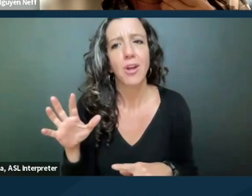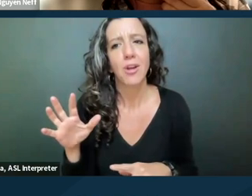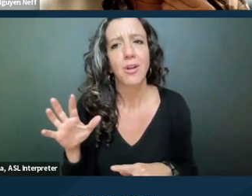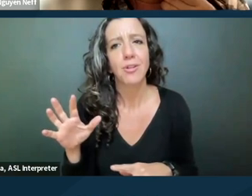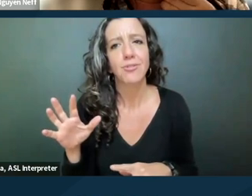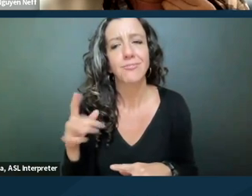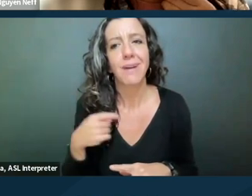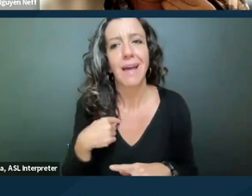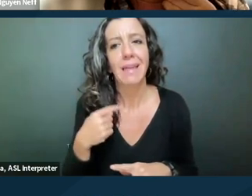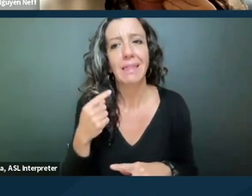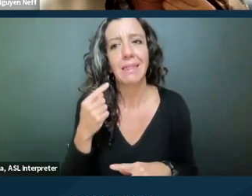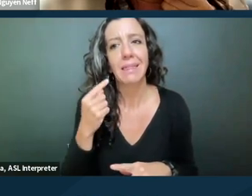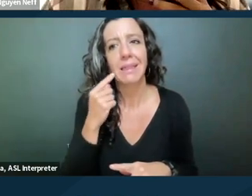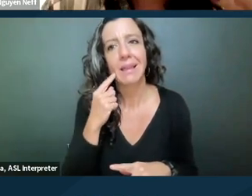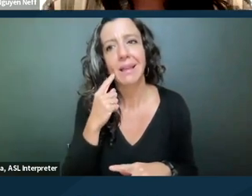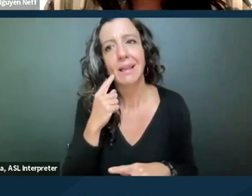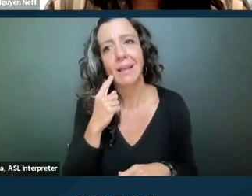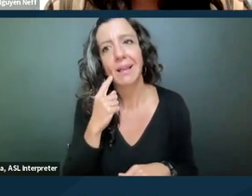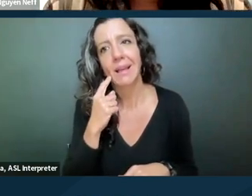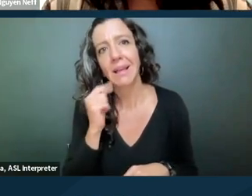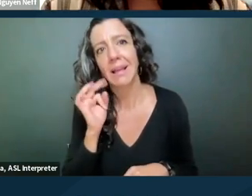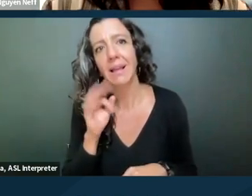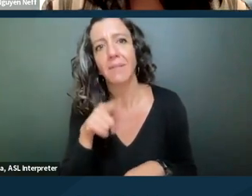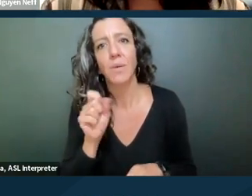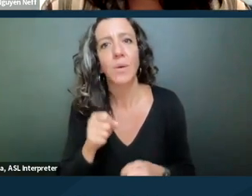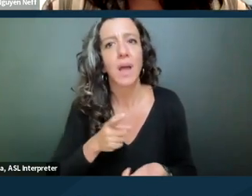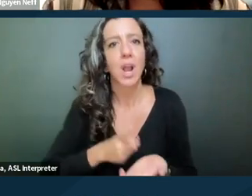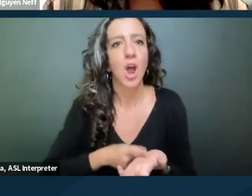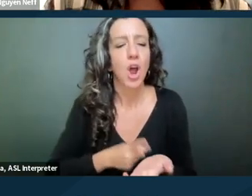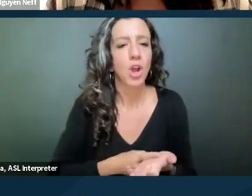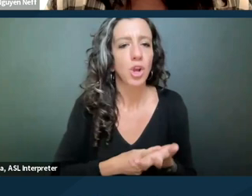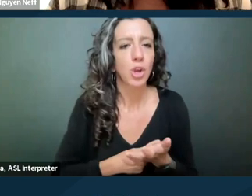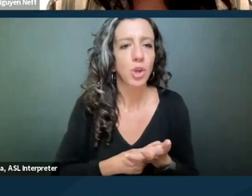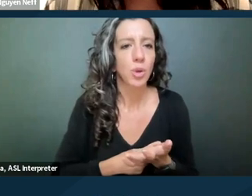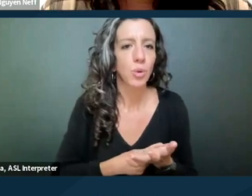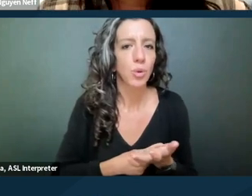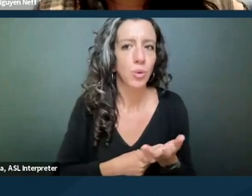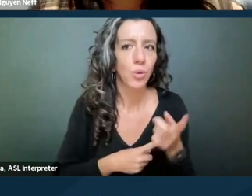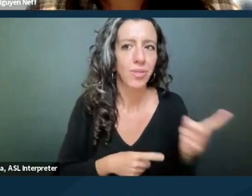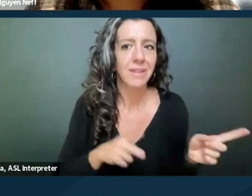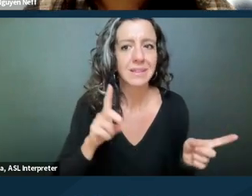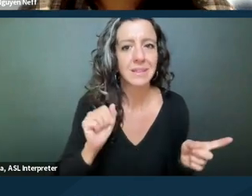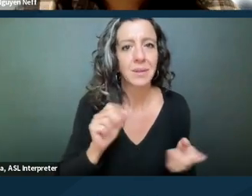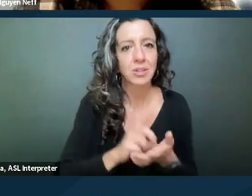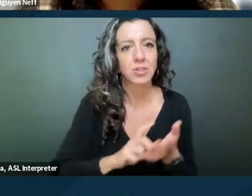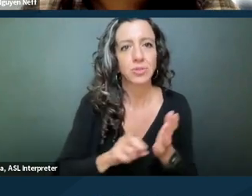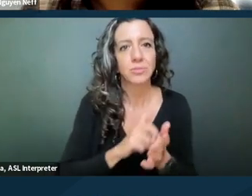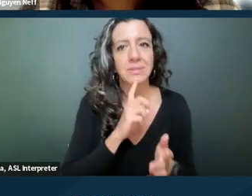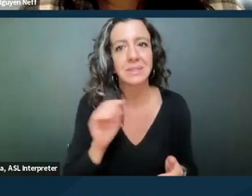I think if you can argue that the disability discrimination is sort of like too complex